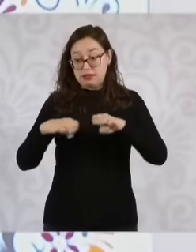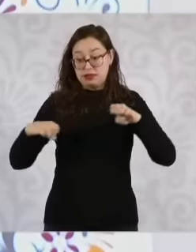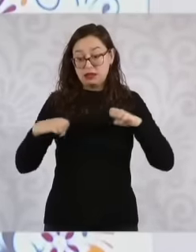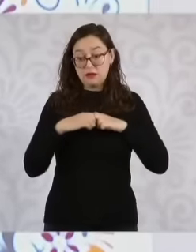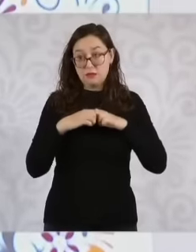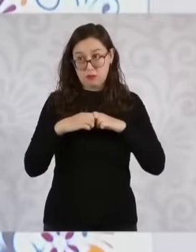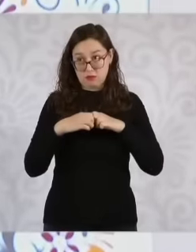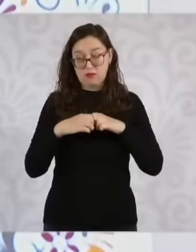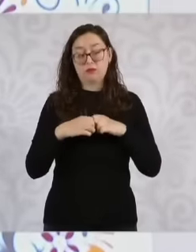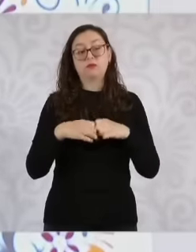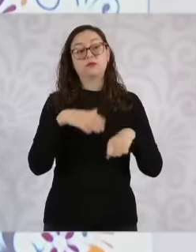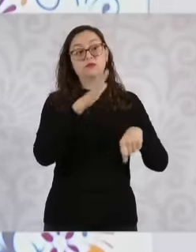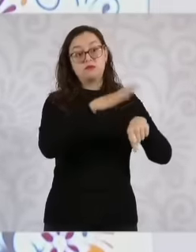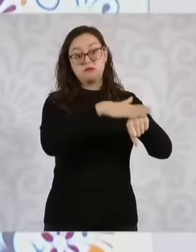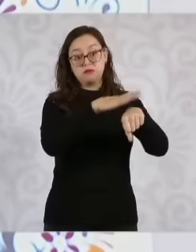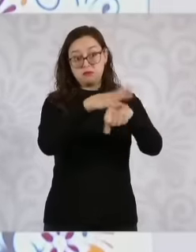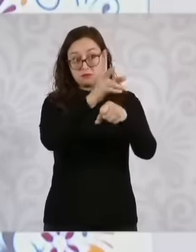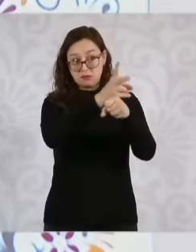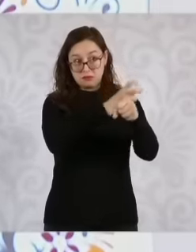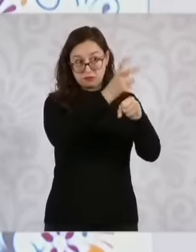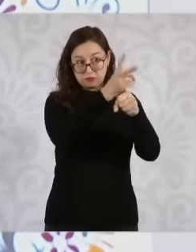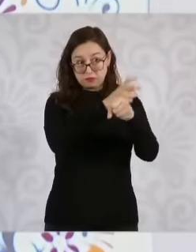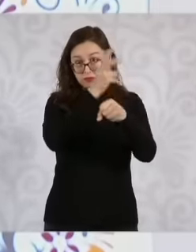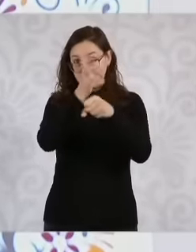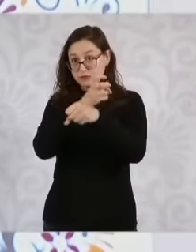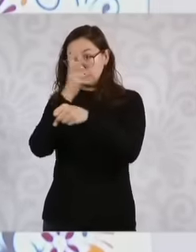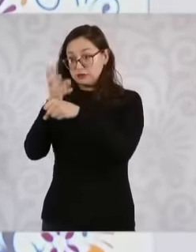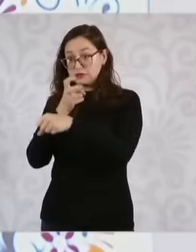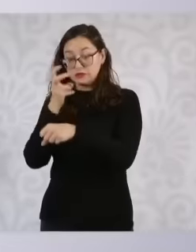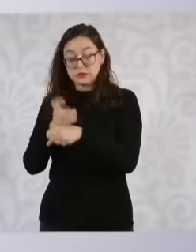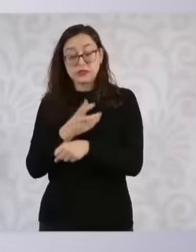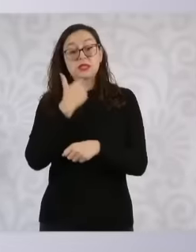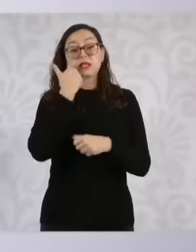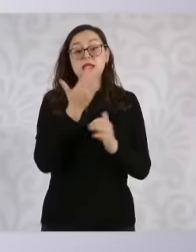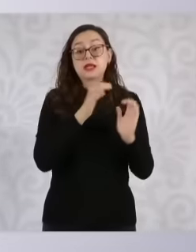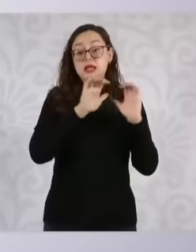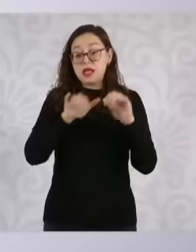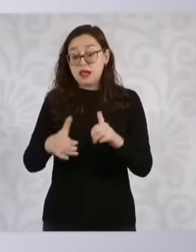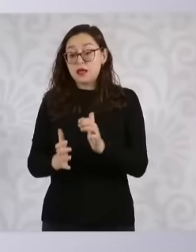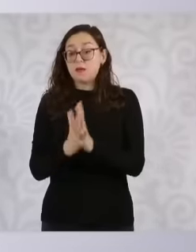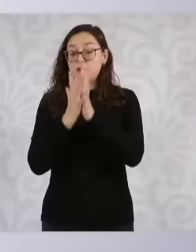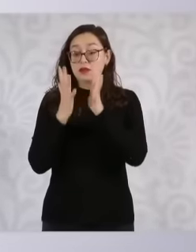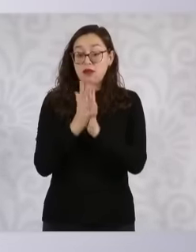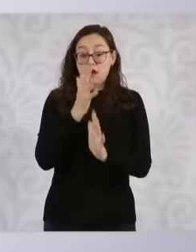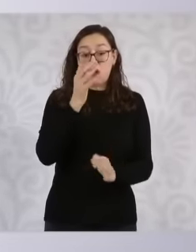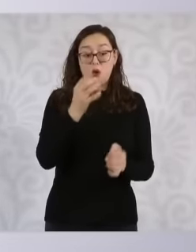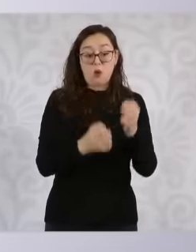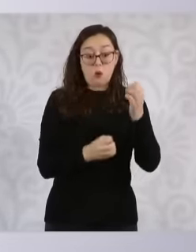all those who meet the requirements to register either as judges or magistrates